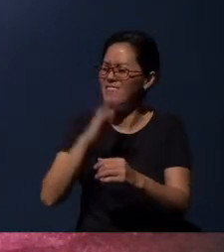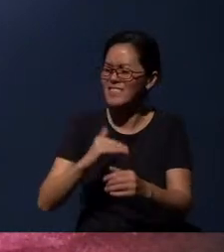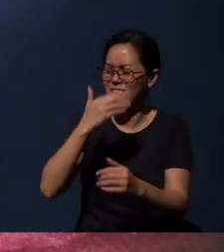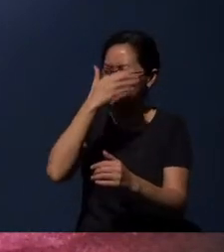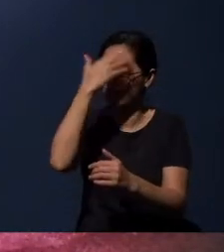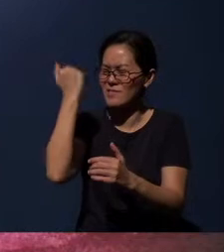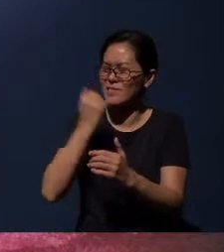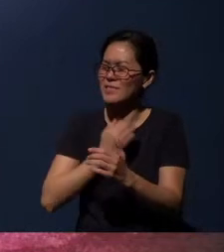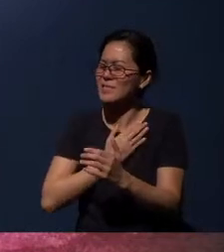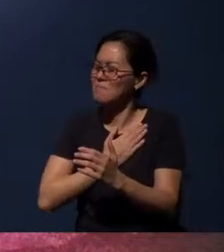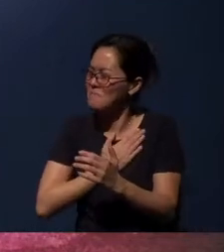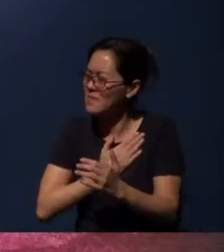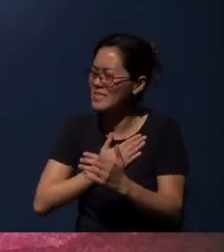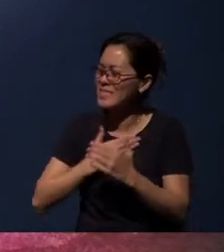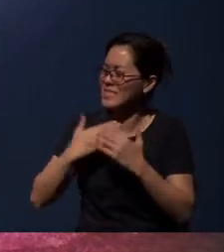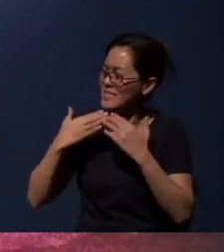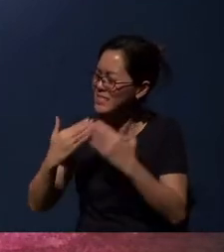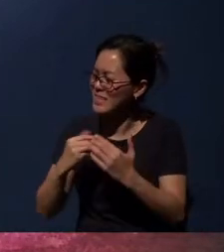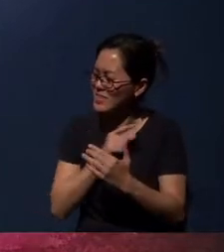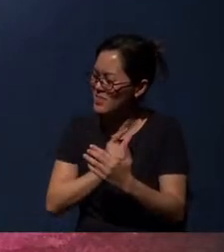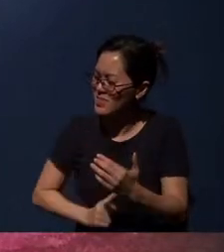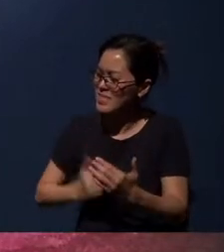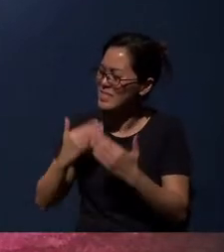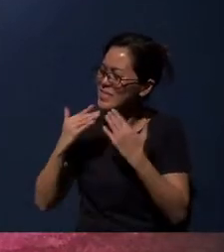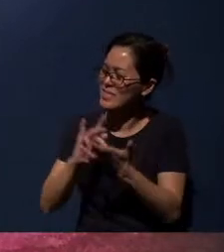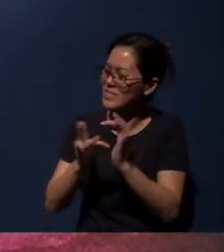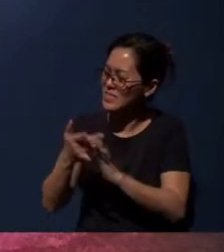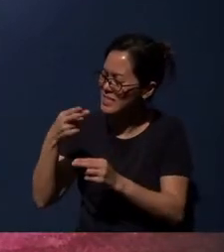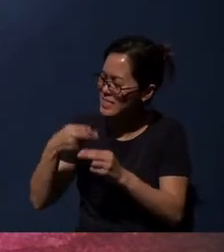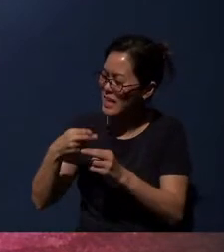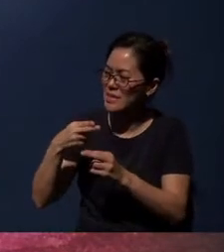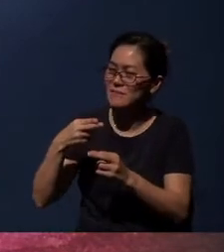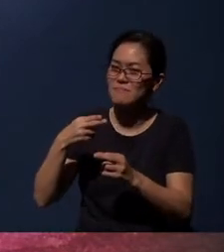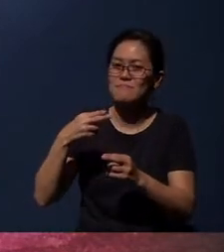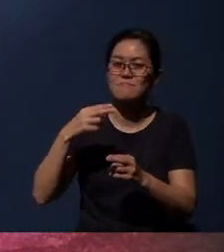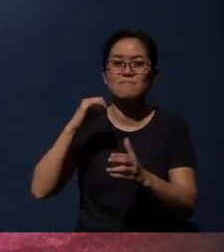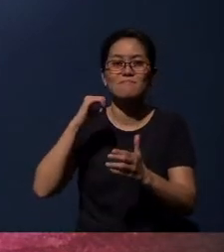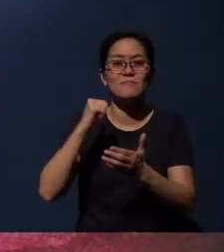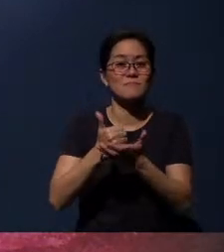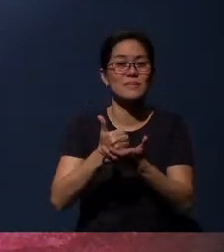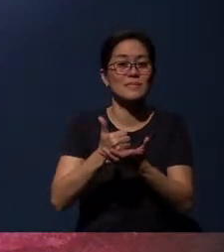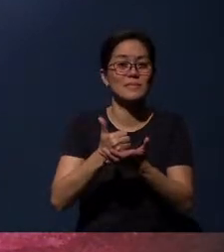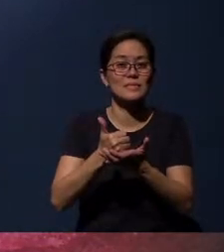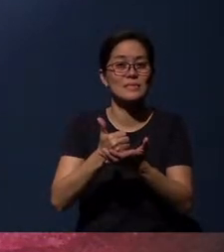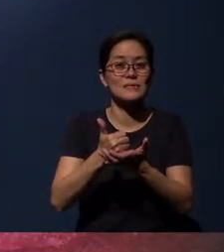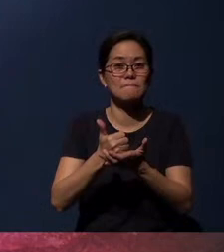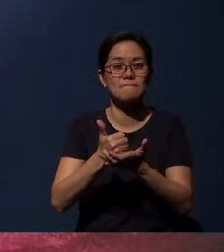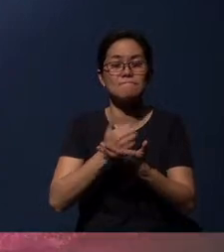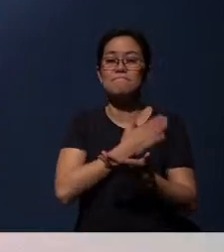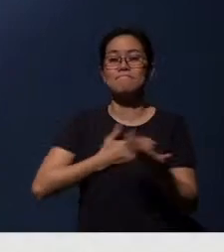Thank You, Lord. Thank You. In Jesus’ name, amen. Please be seated.